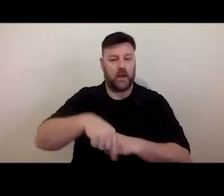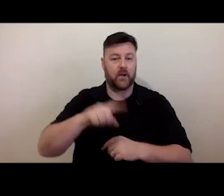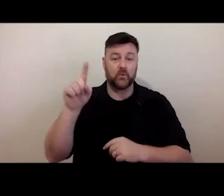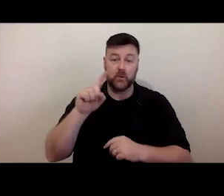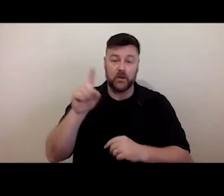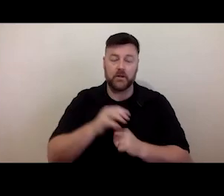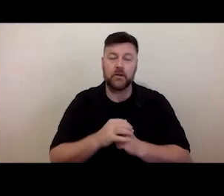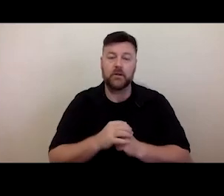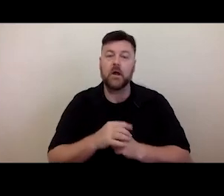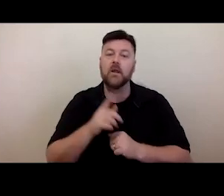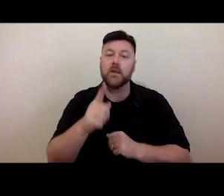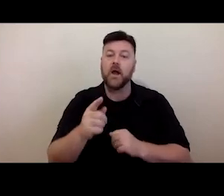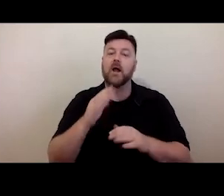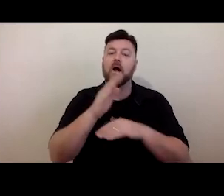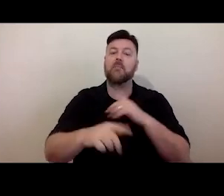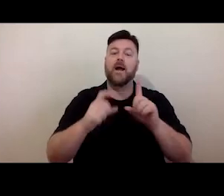about digital equality.